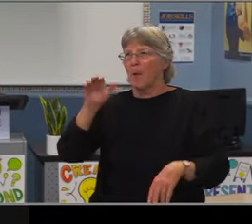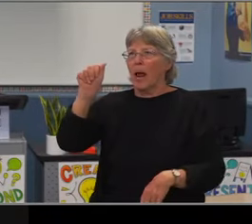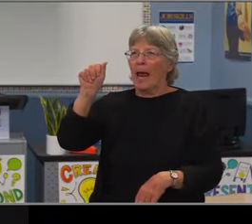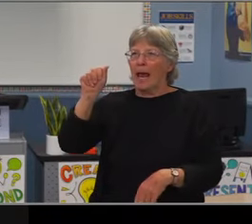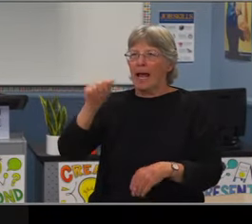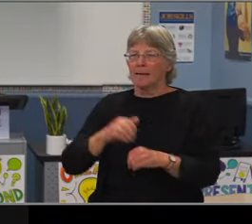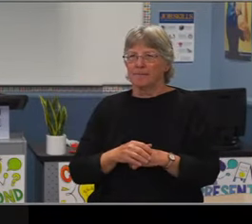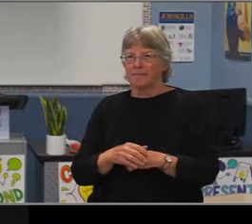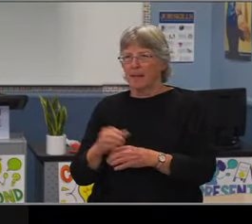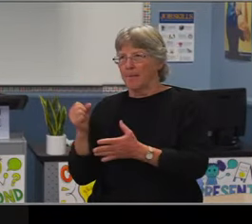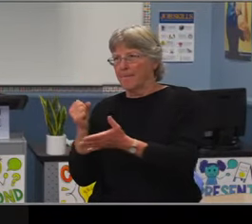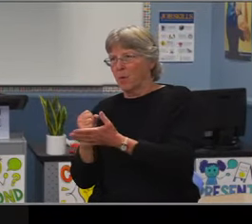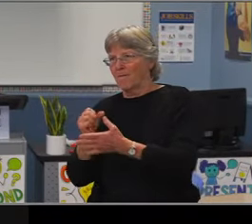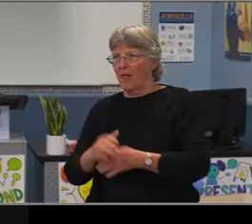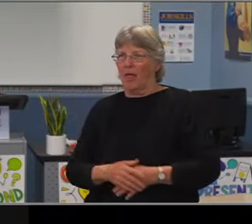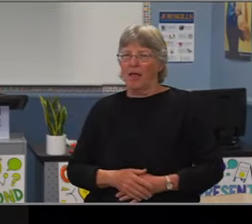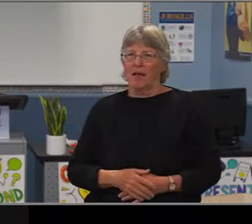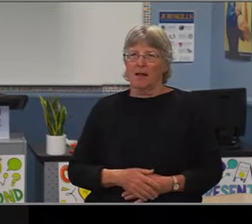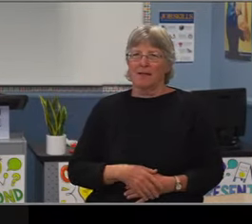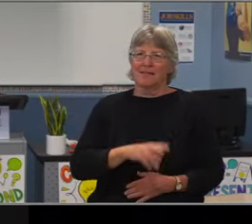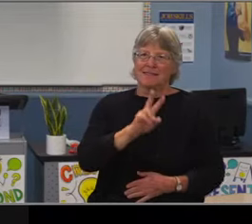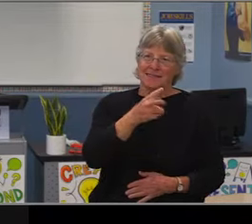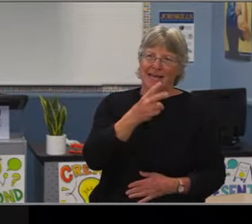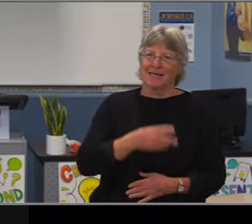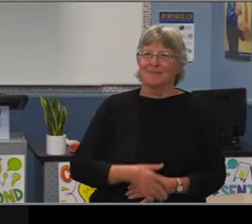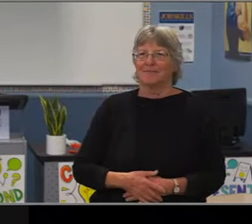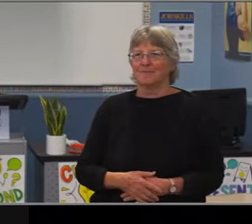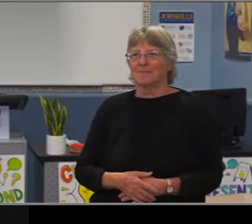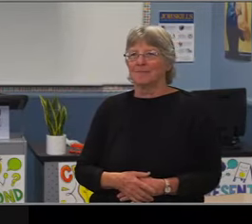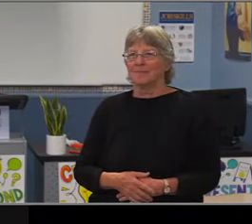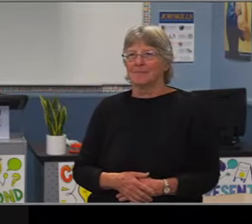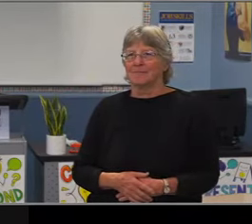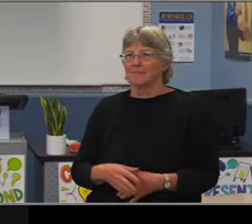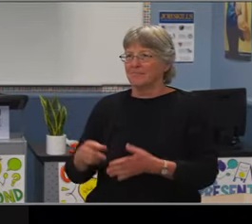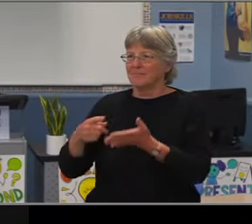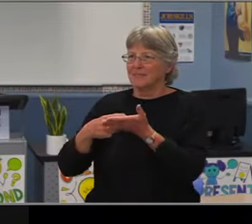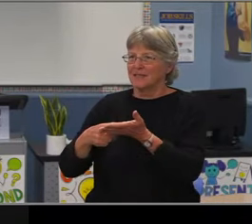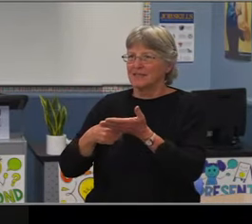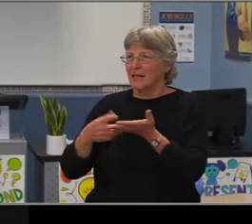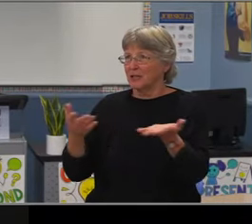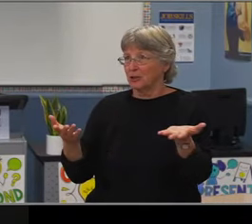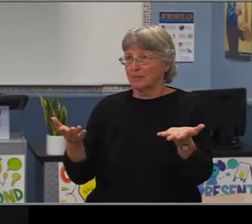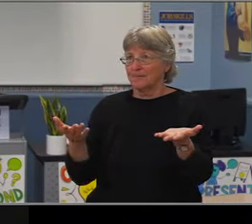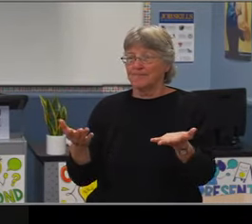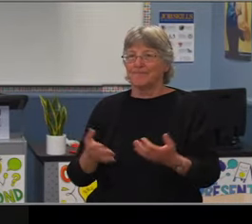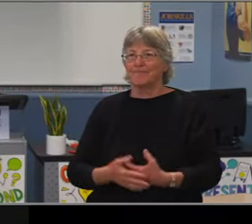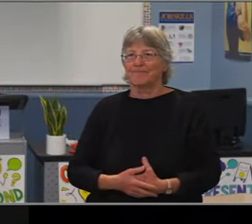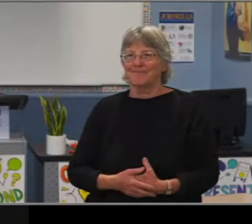but really compelling and speaks to the expectations that our community has right now